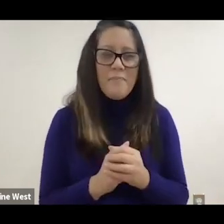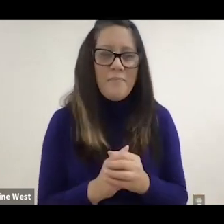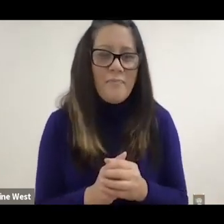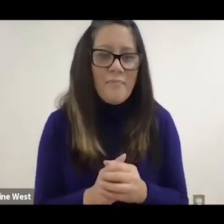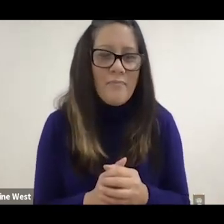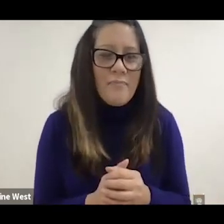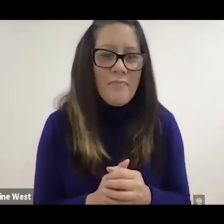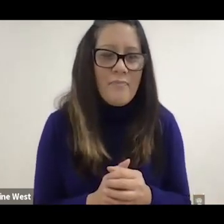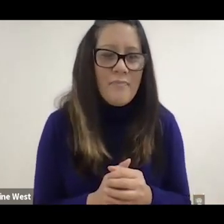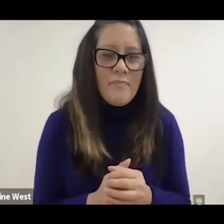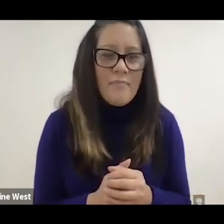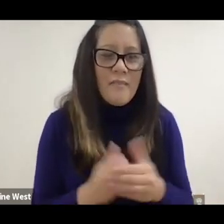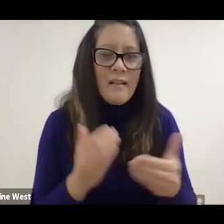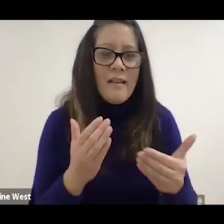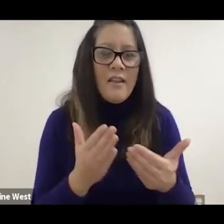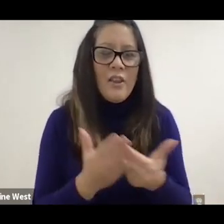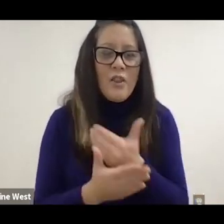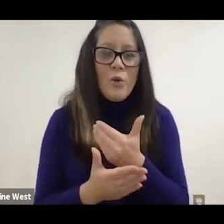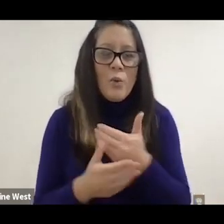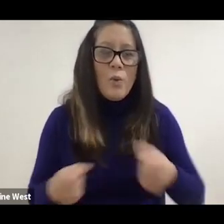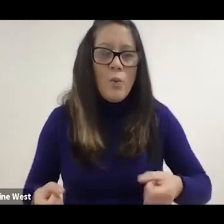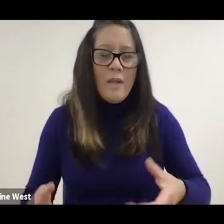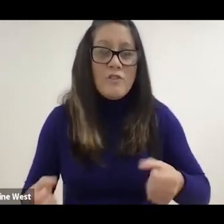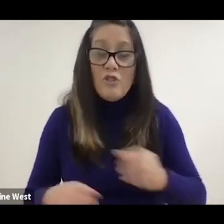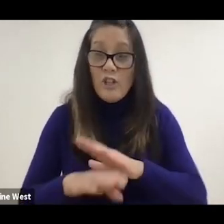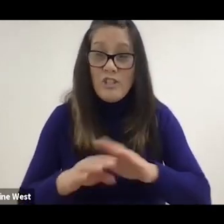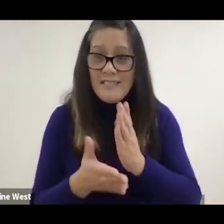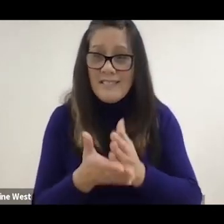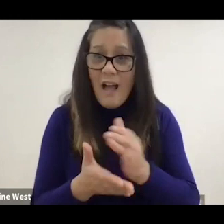of the new chair doesn't stop there. The granting agencies and the clinical works,